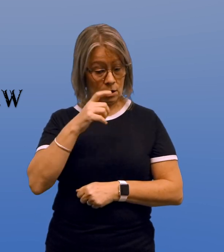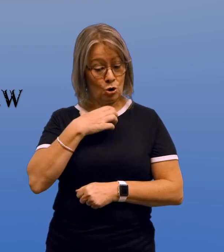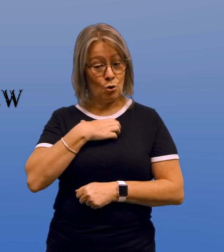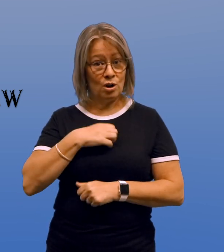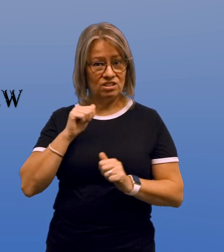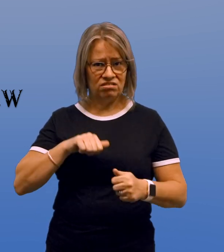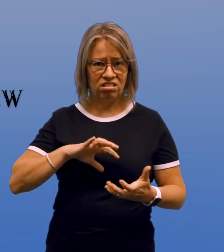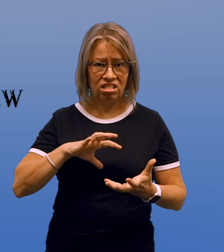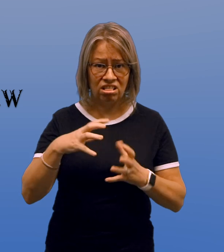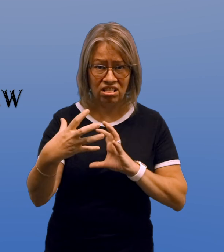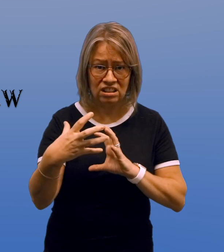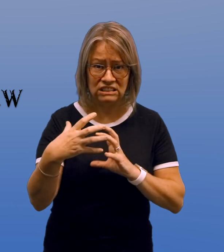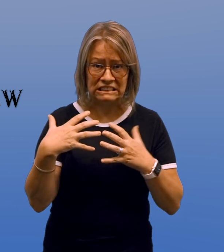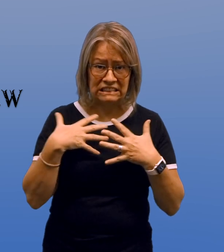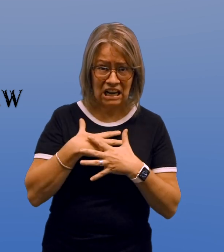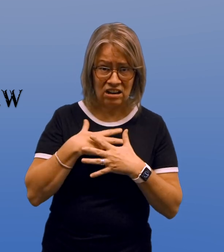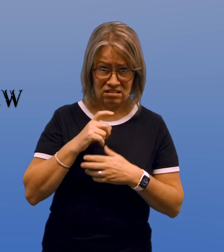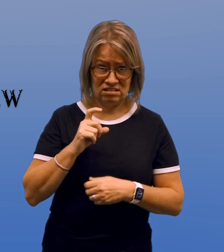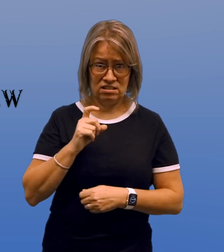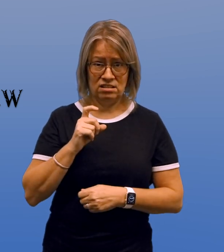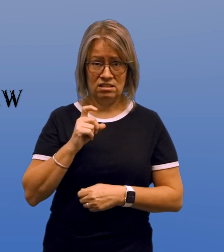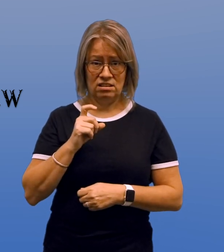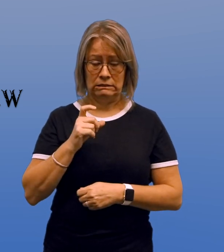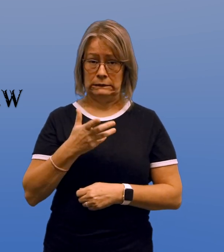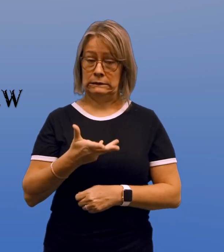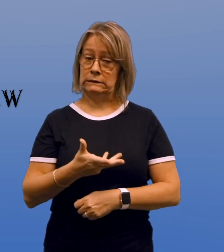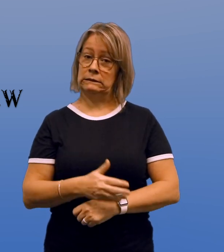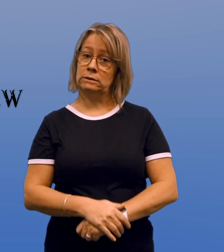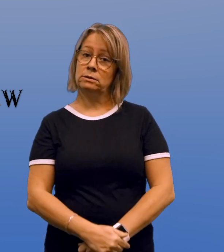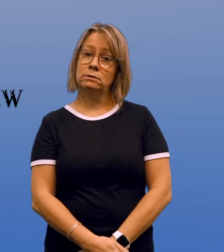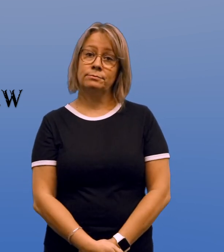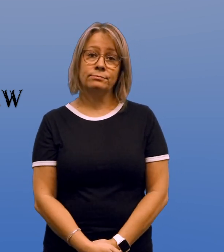Could your wishes result in horrifying outcomes you never imagined?